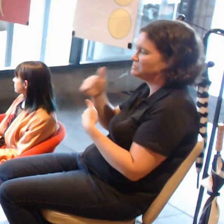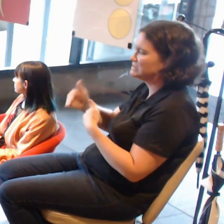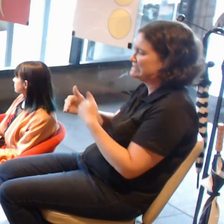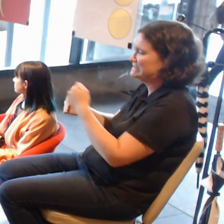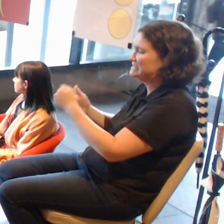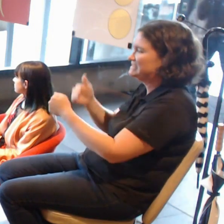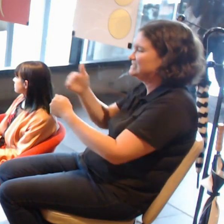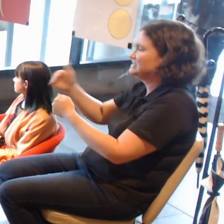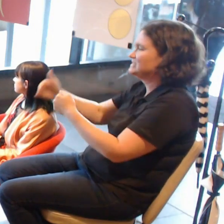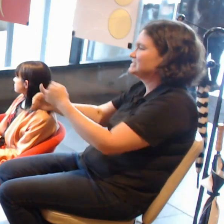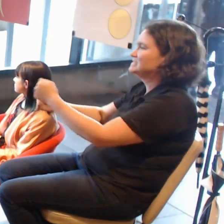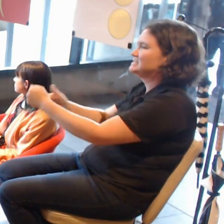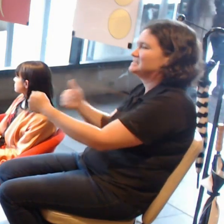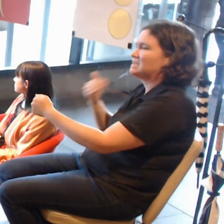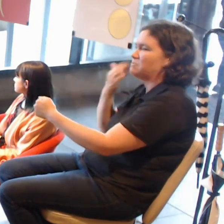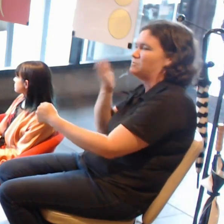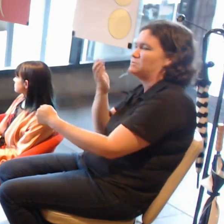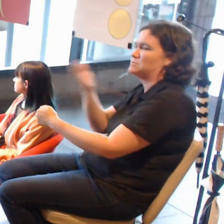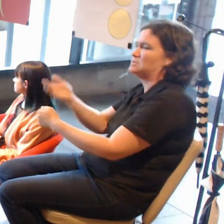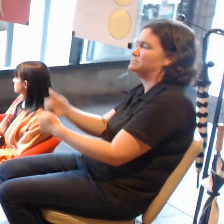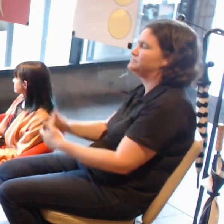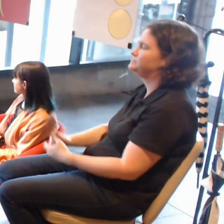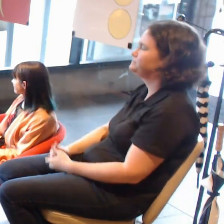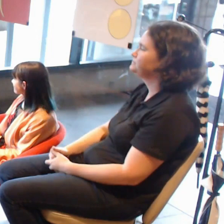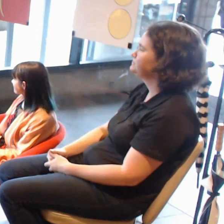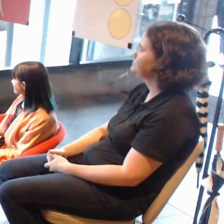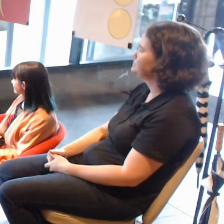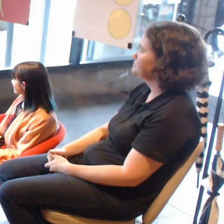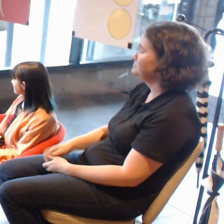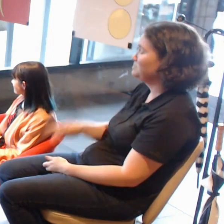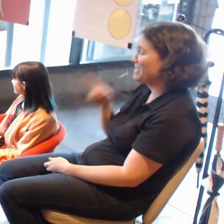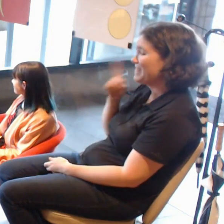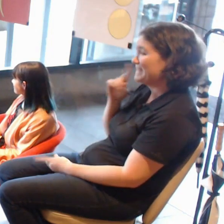There are some clear limitations, primarily field of view.